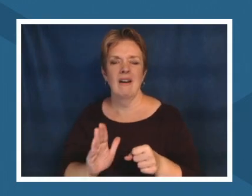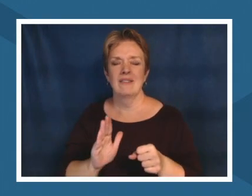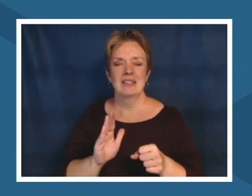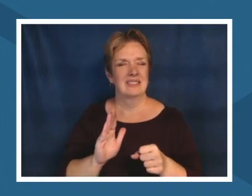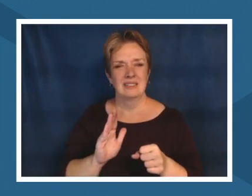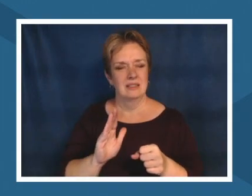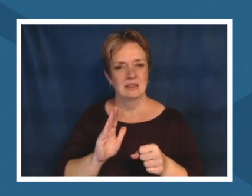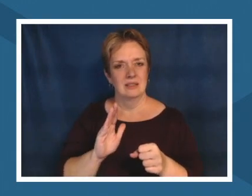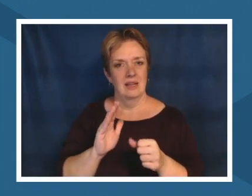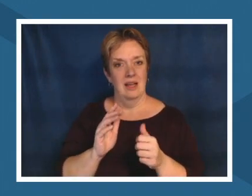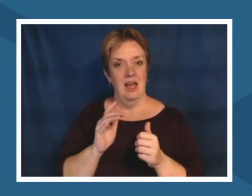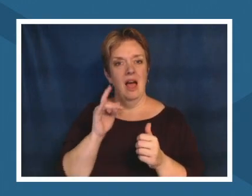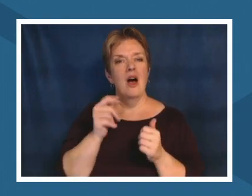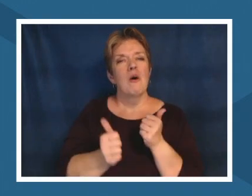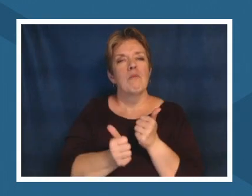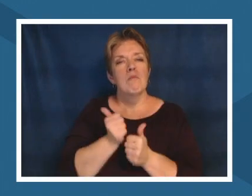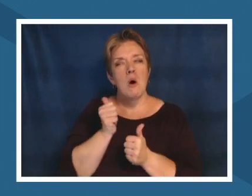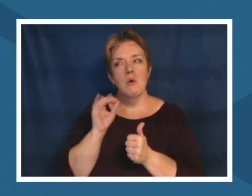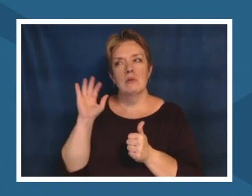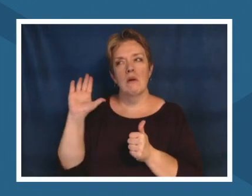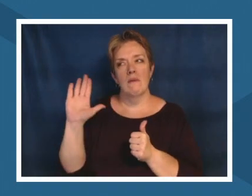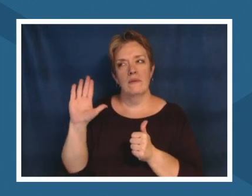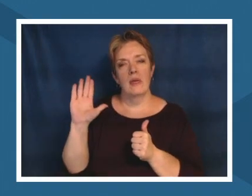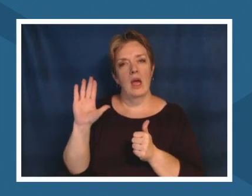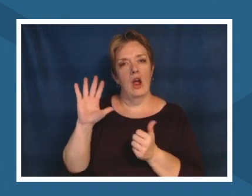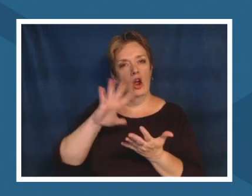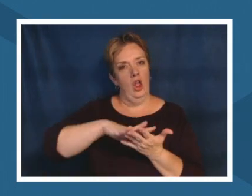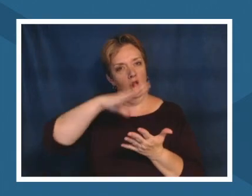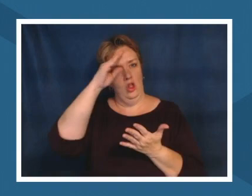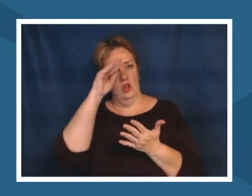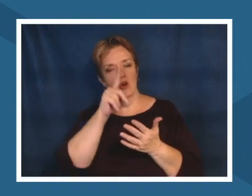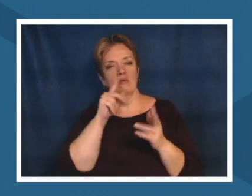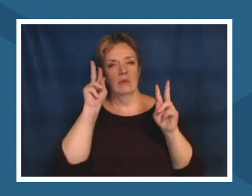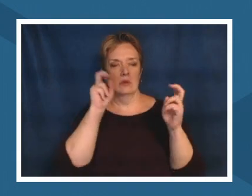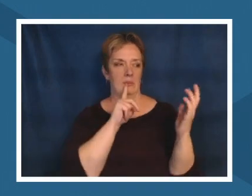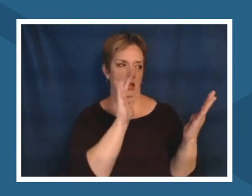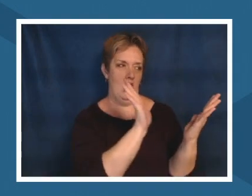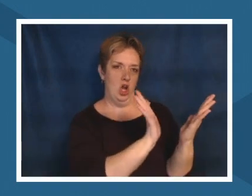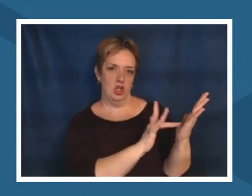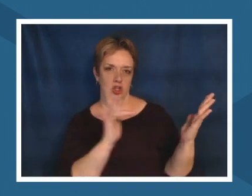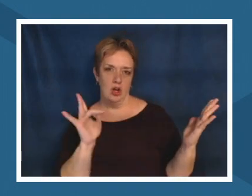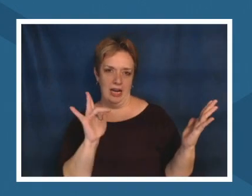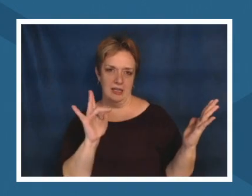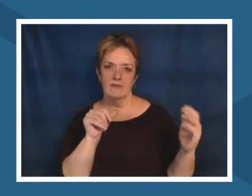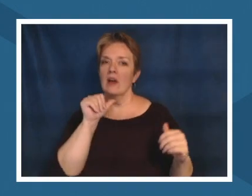extractive and non-reciprocal so we have to be